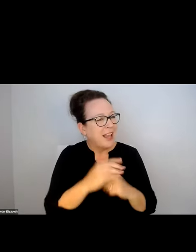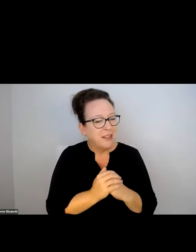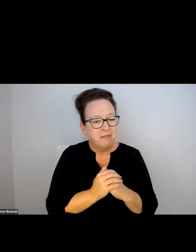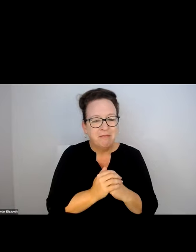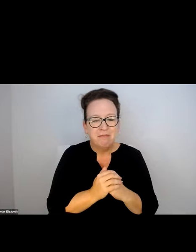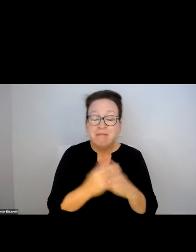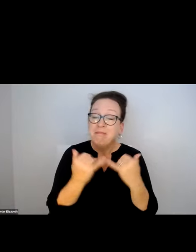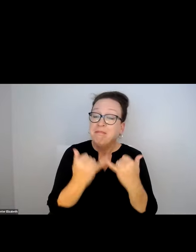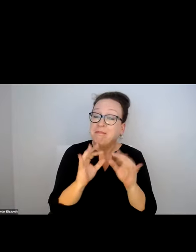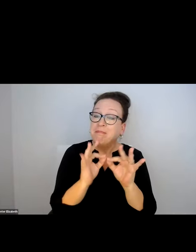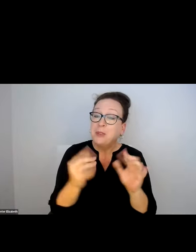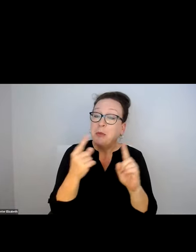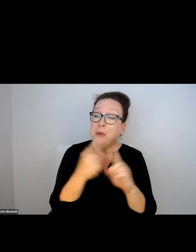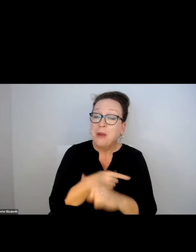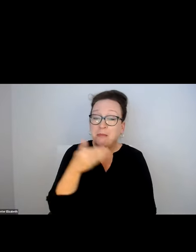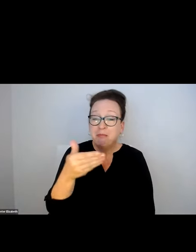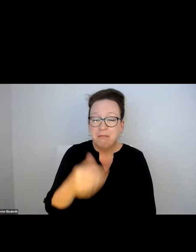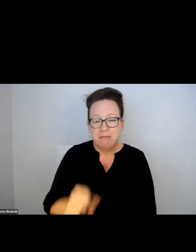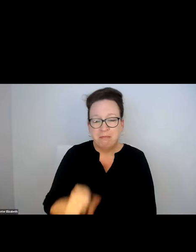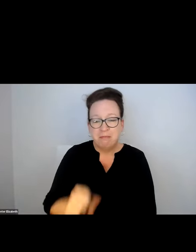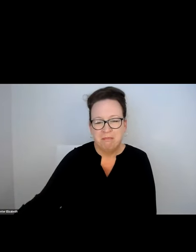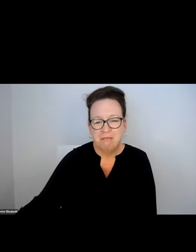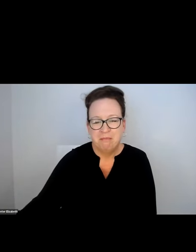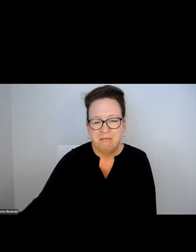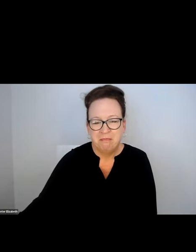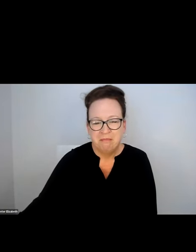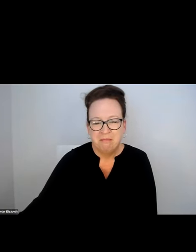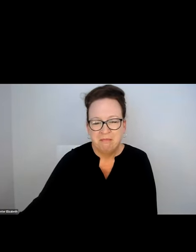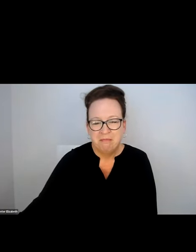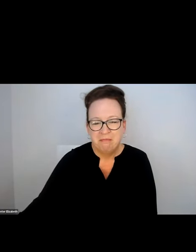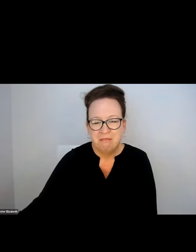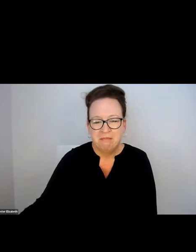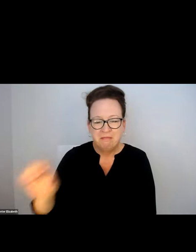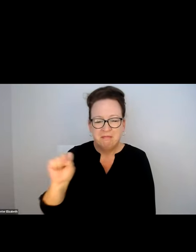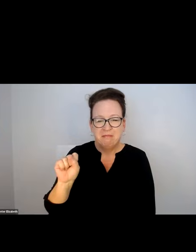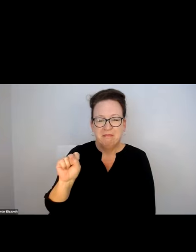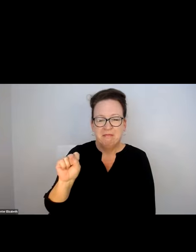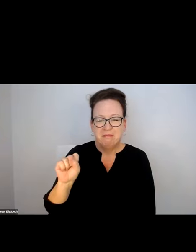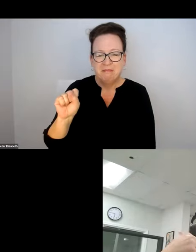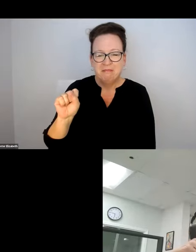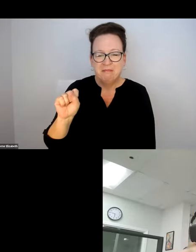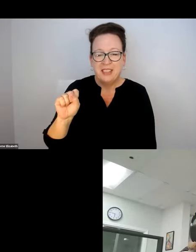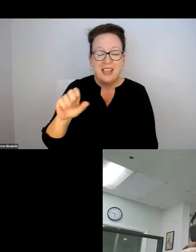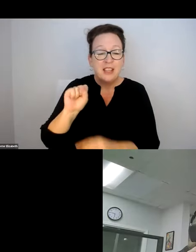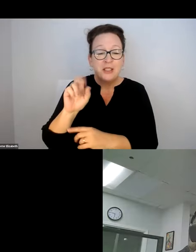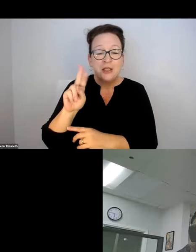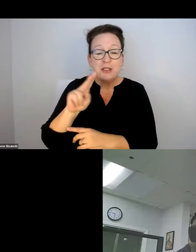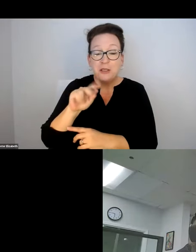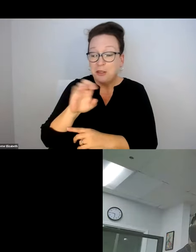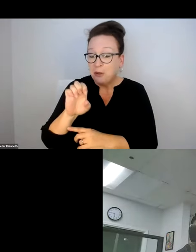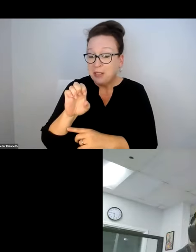OKAY. THANKS, KAT.